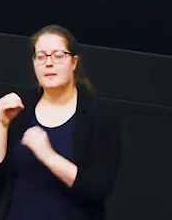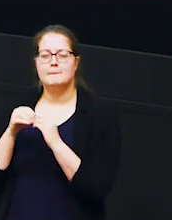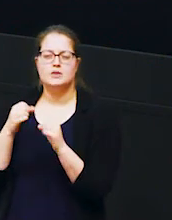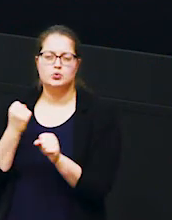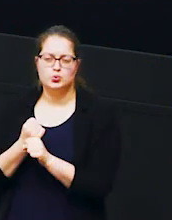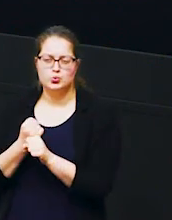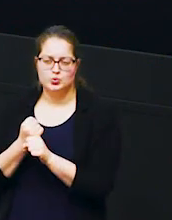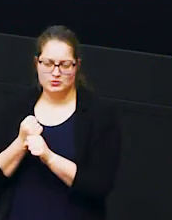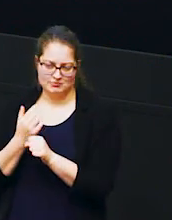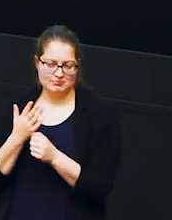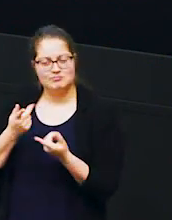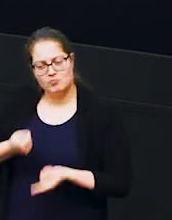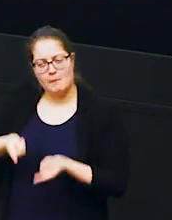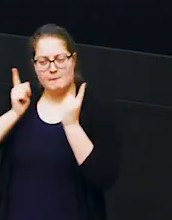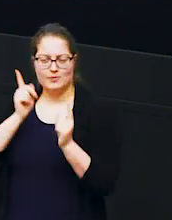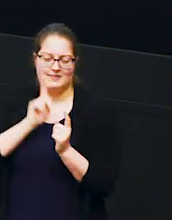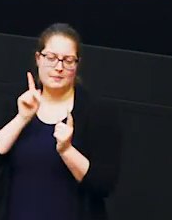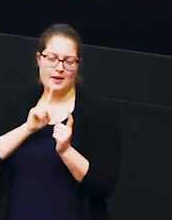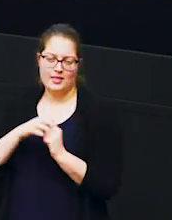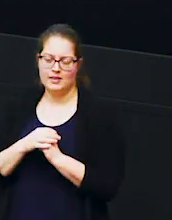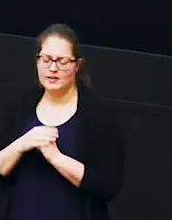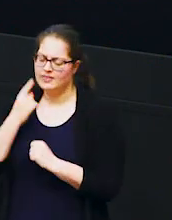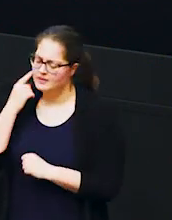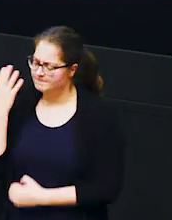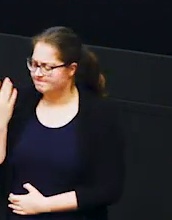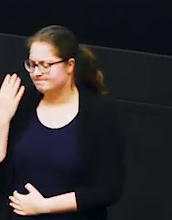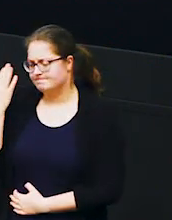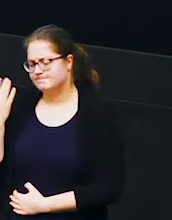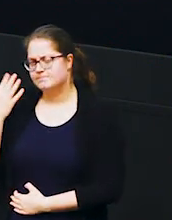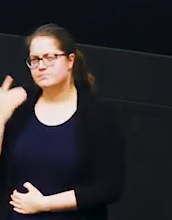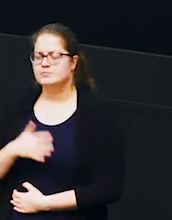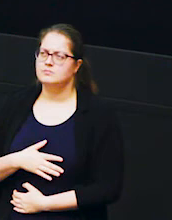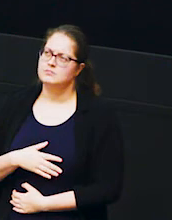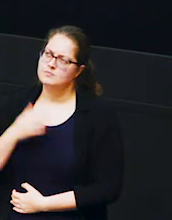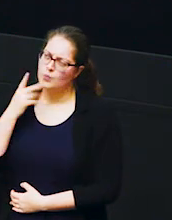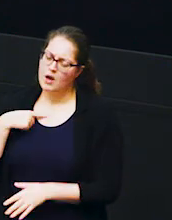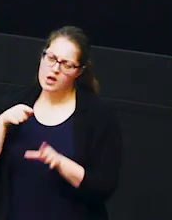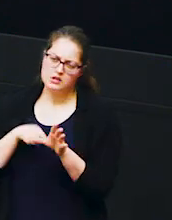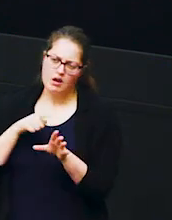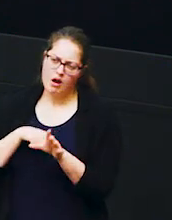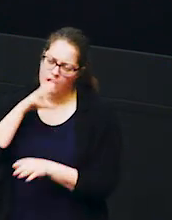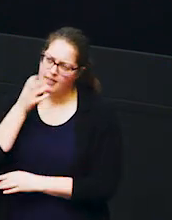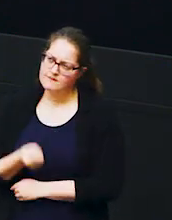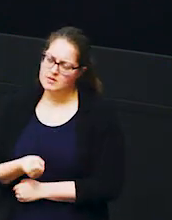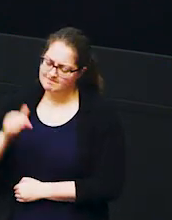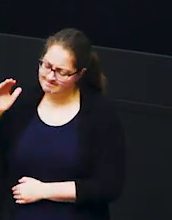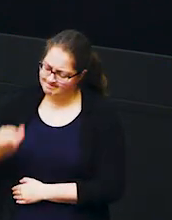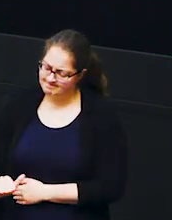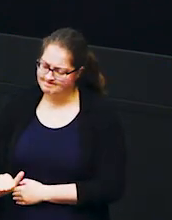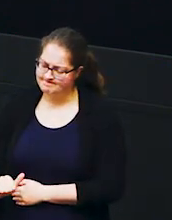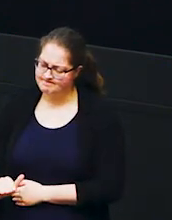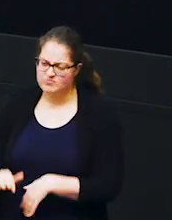matriarch and she is thinking when i was a young elephant when i was little the rains were never